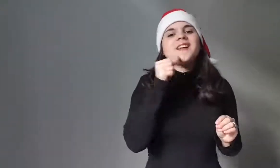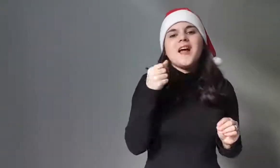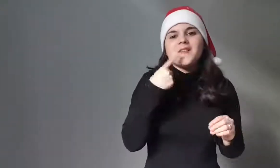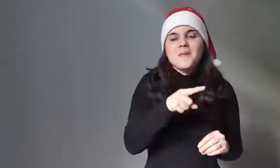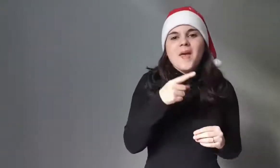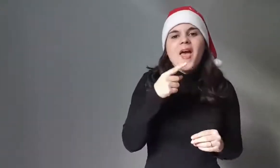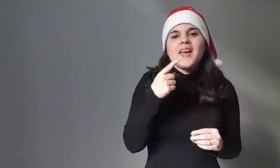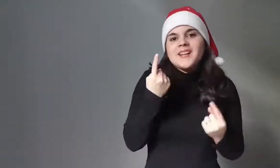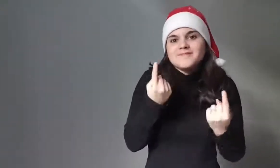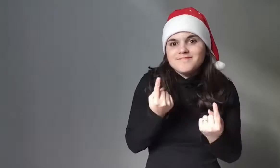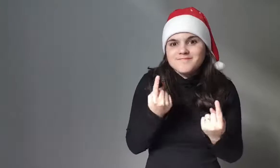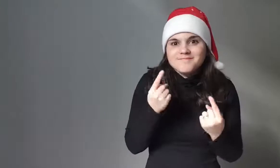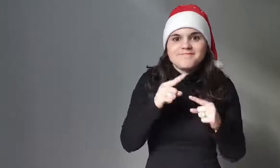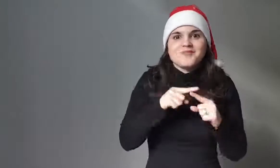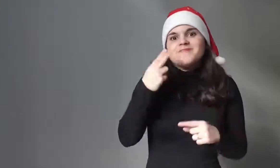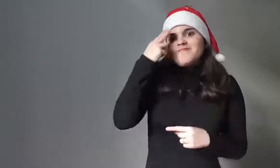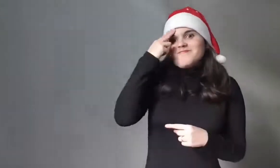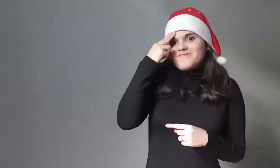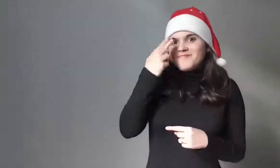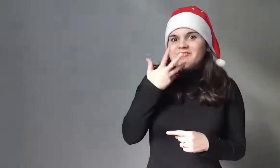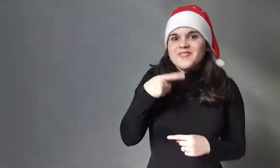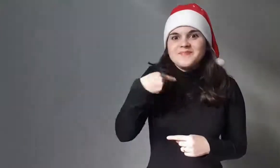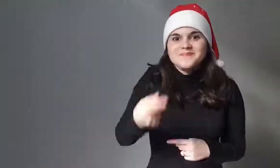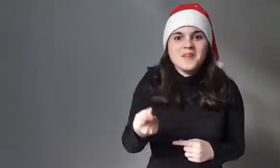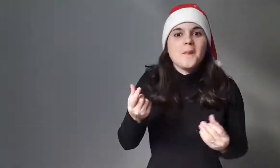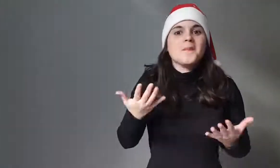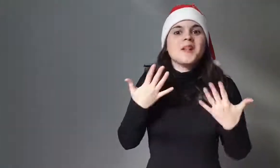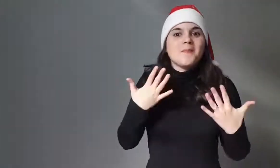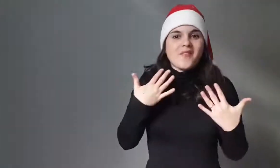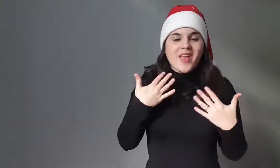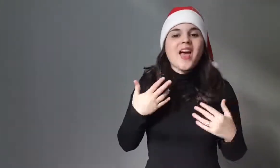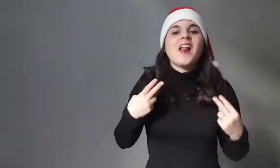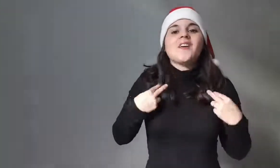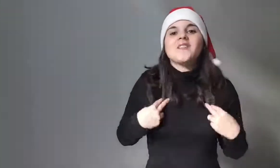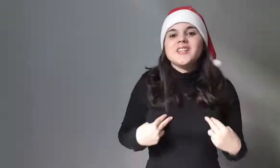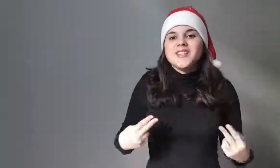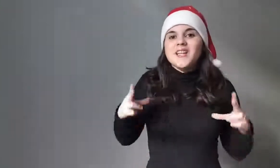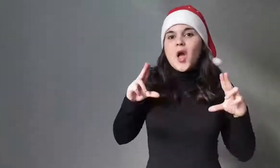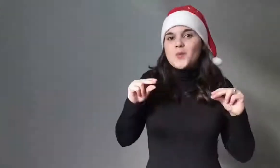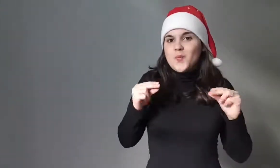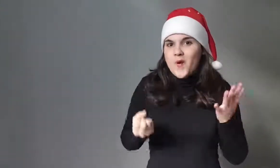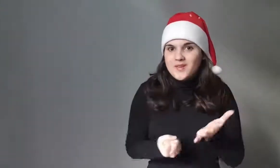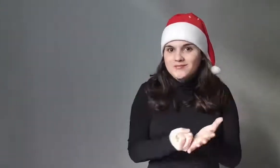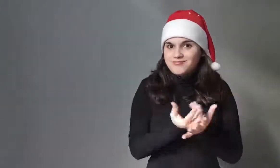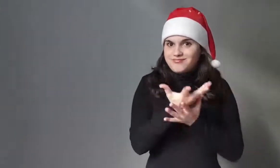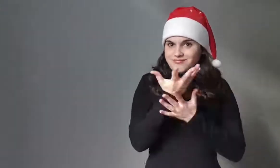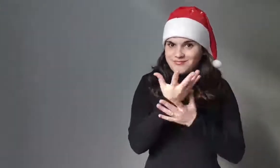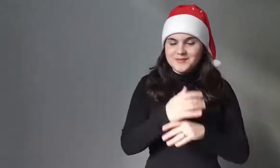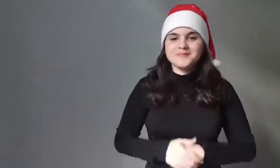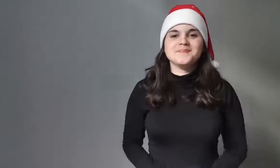recalling the fertility that spring would restore to the trees.